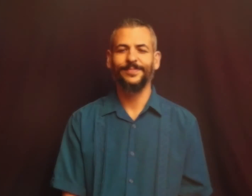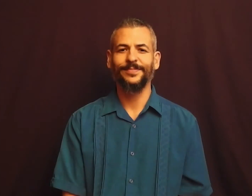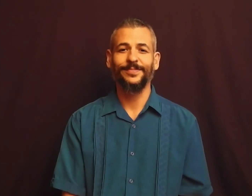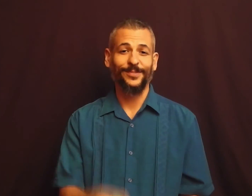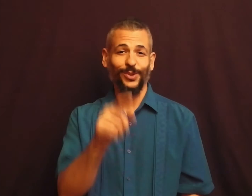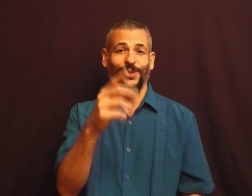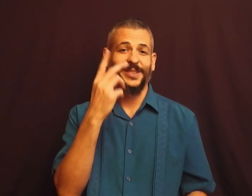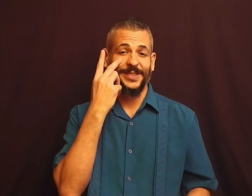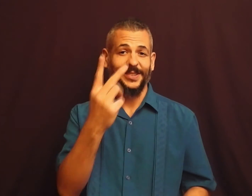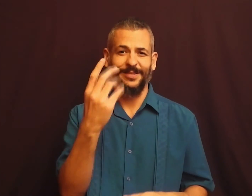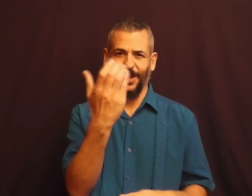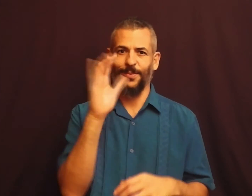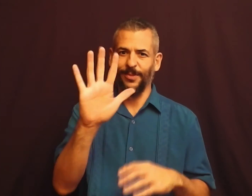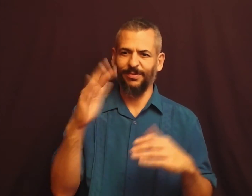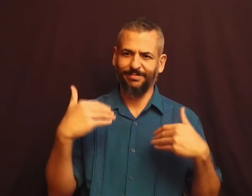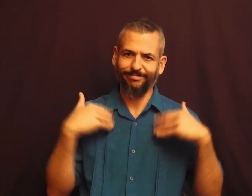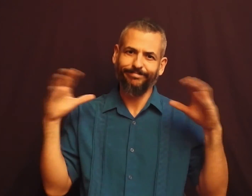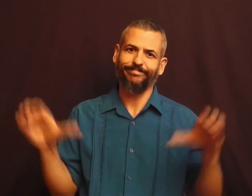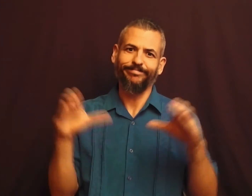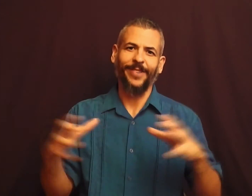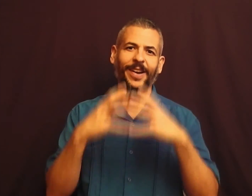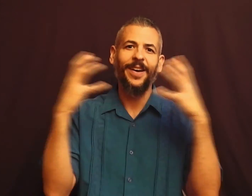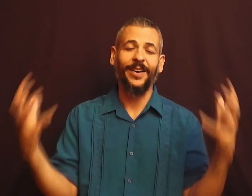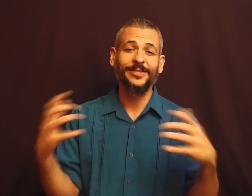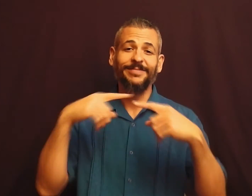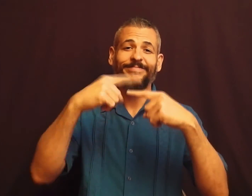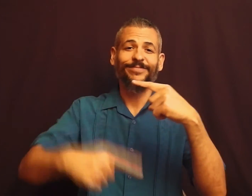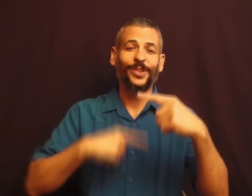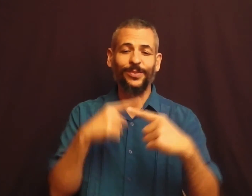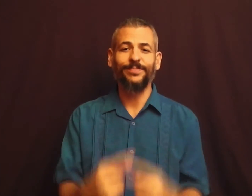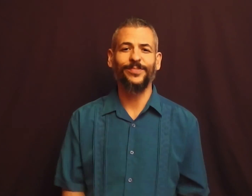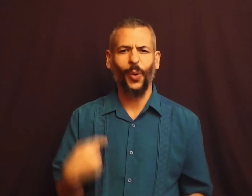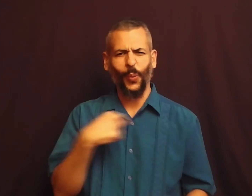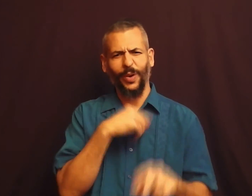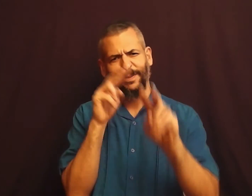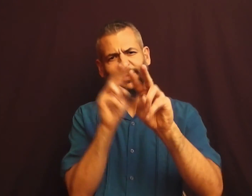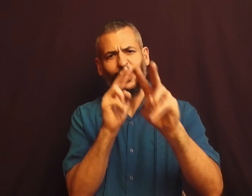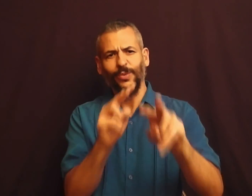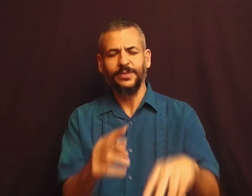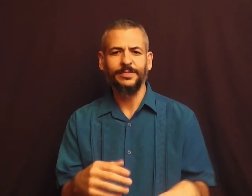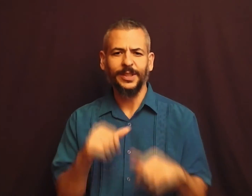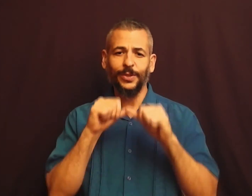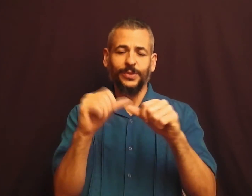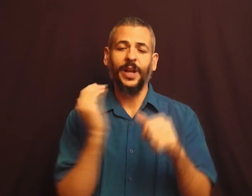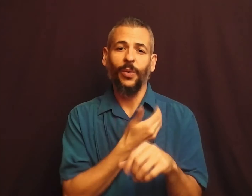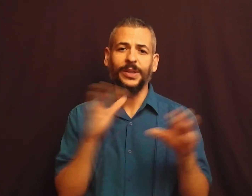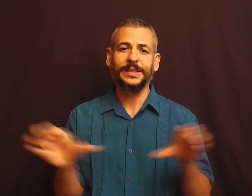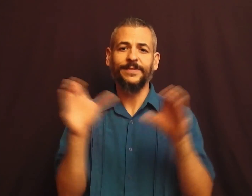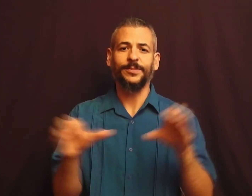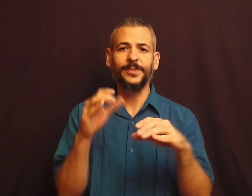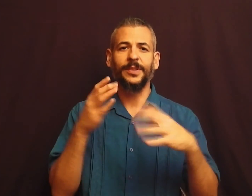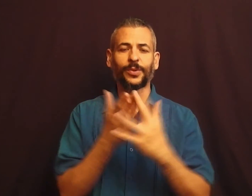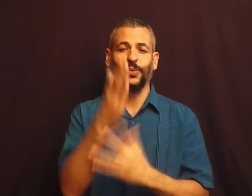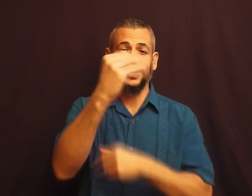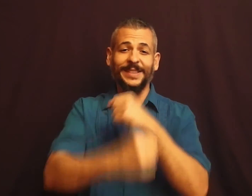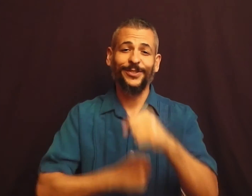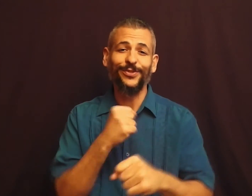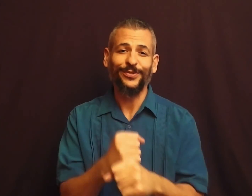As you can see, Council de Manos has done a lot over the year. We look forward to continuing our activism this year,